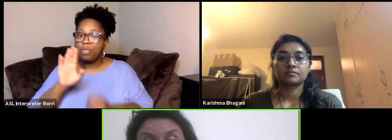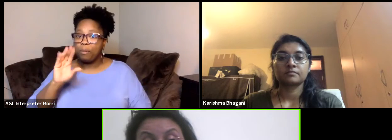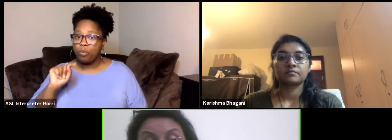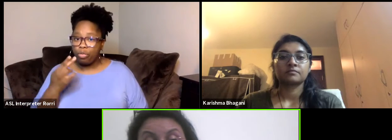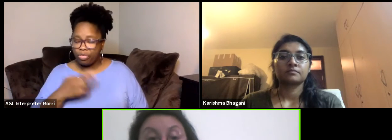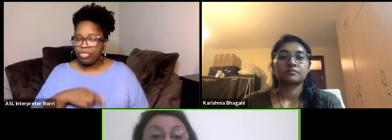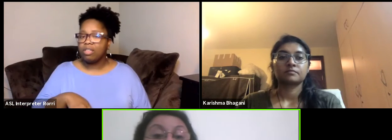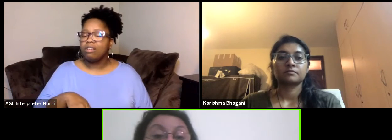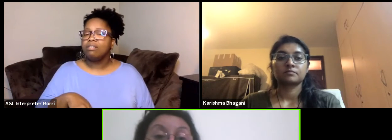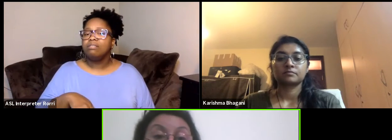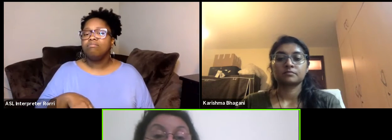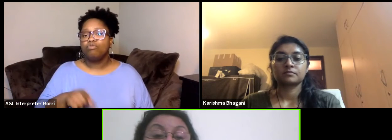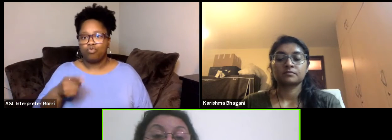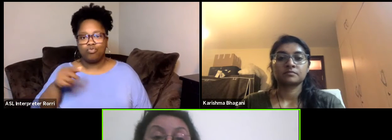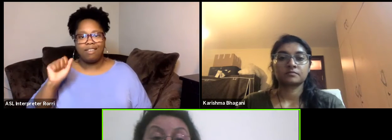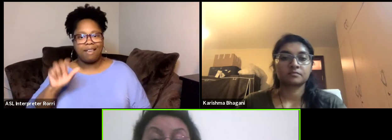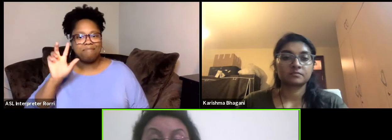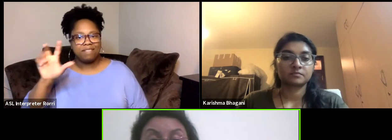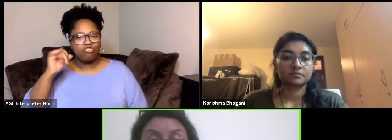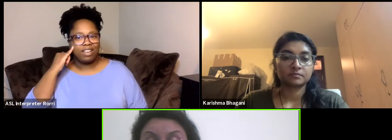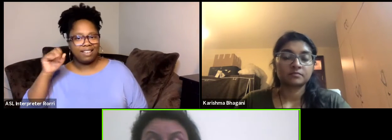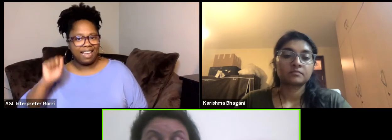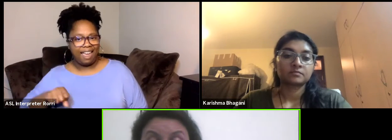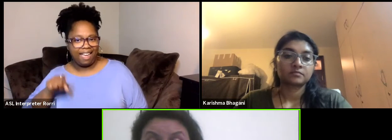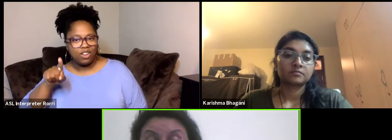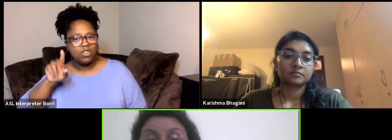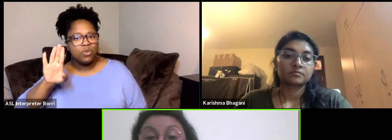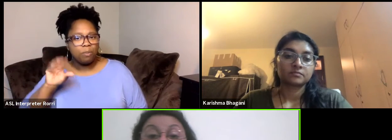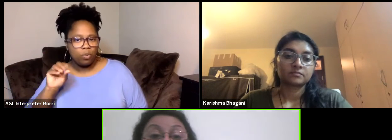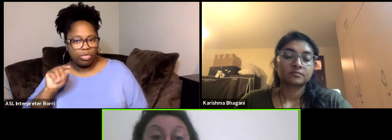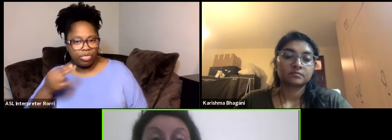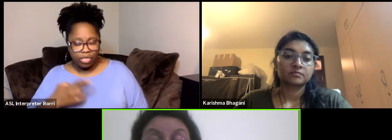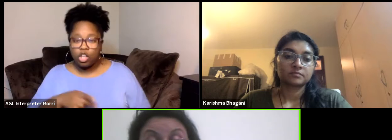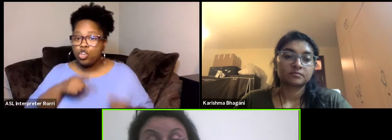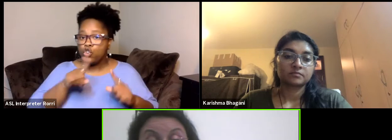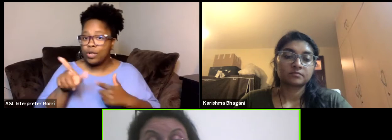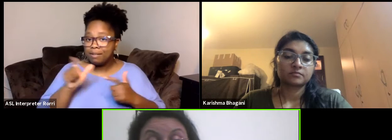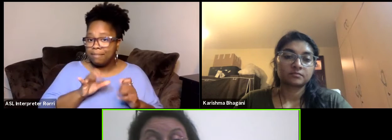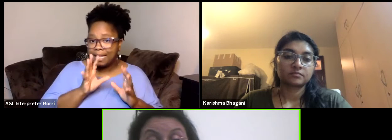their round they can come and see on the booth your pitch deck. They can talk to you on one-to-one,